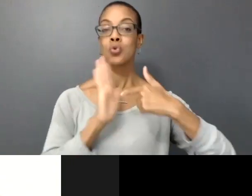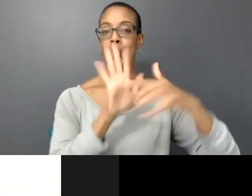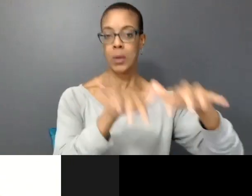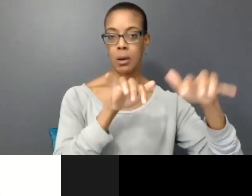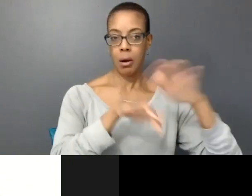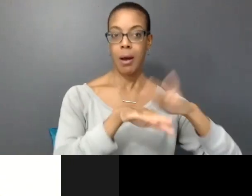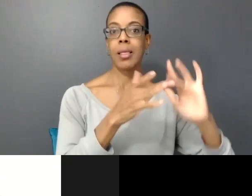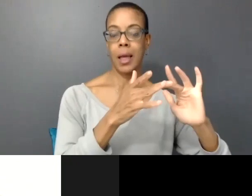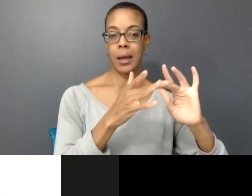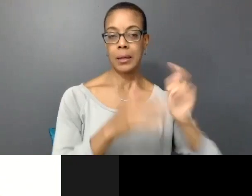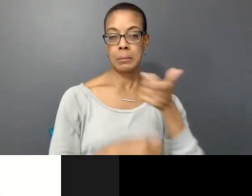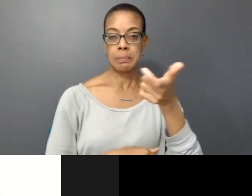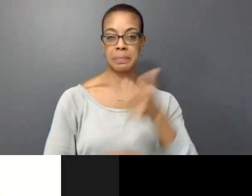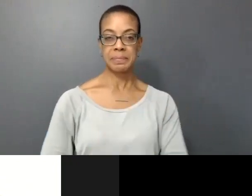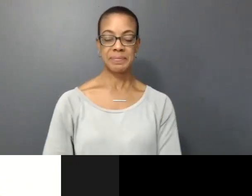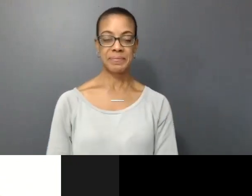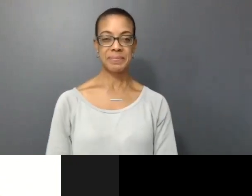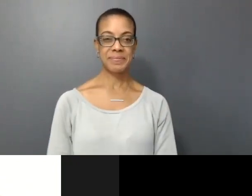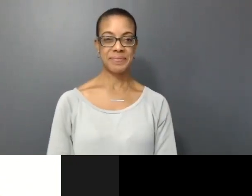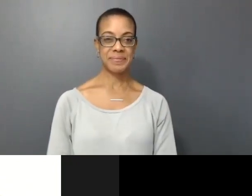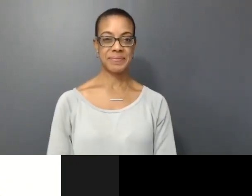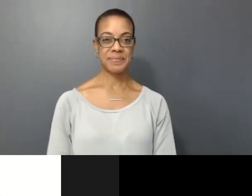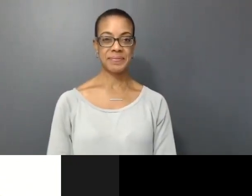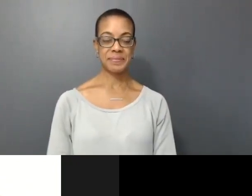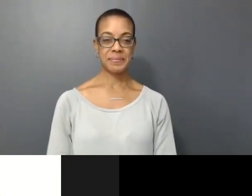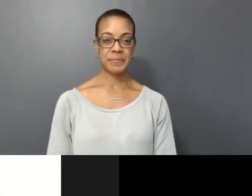[ambient sounds and creaks]